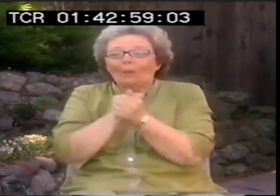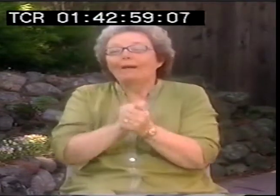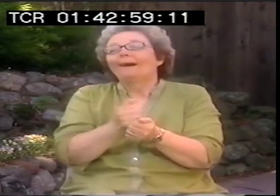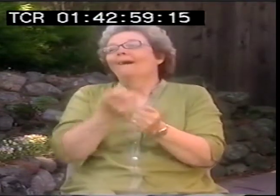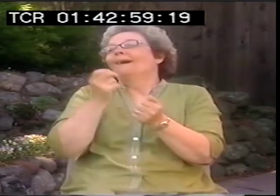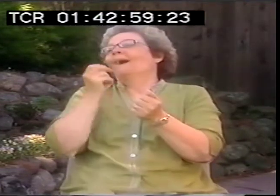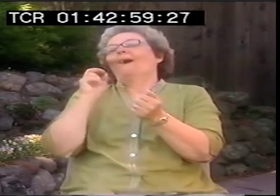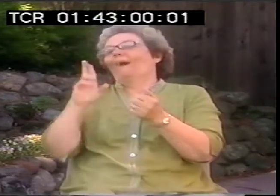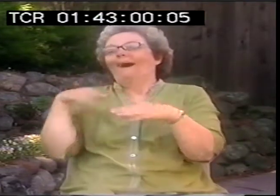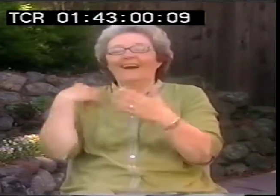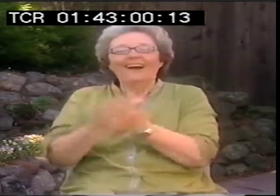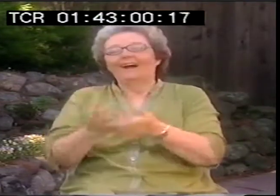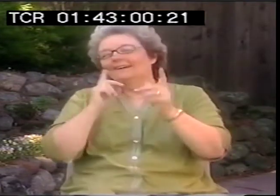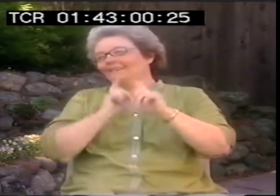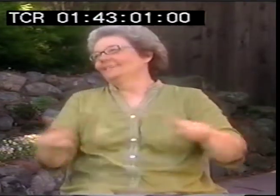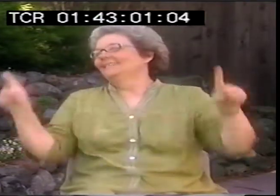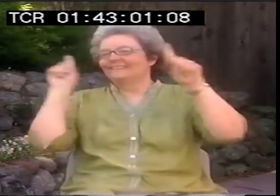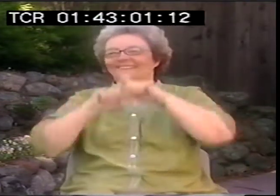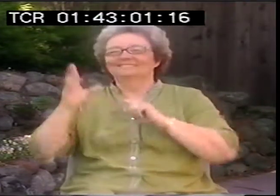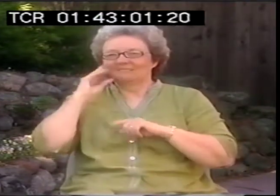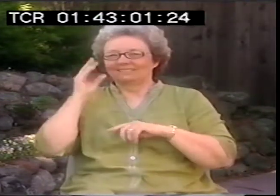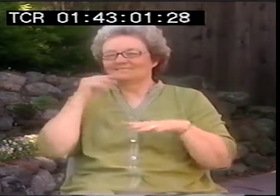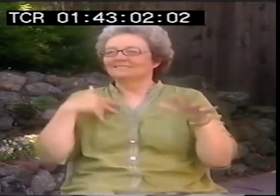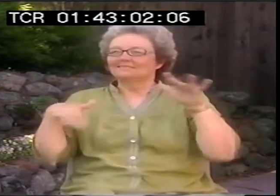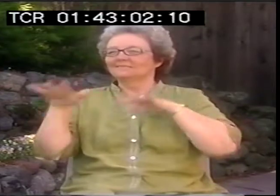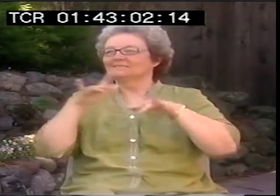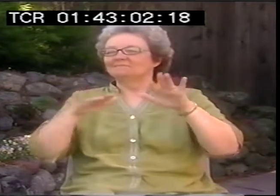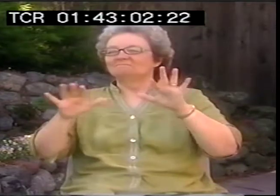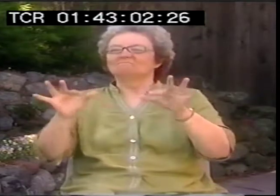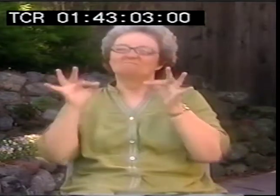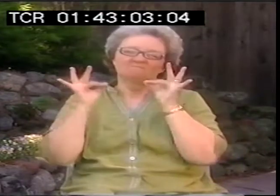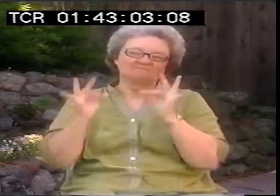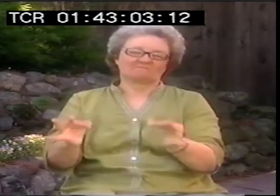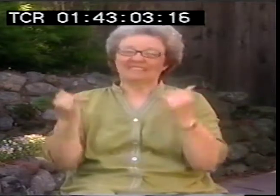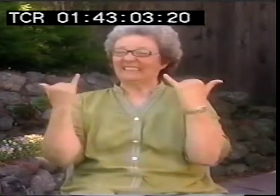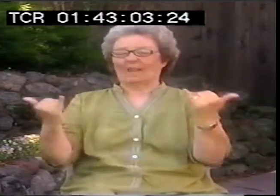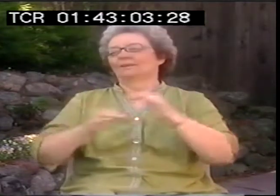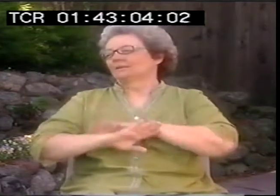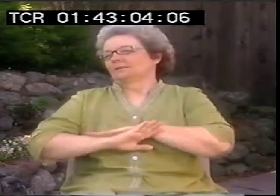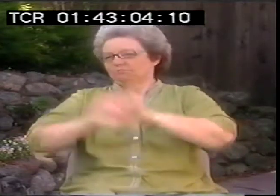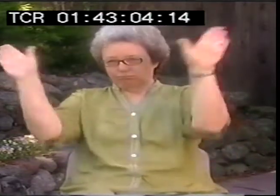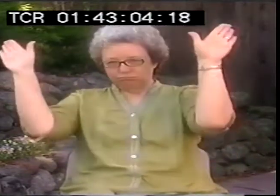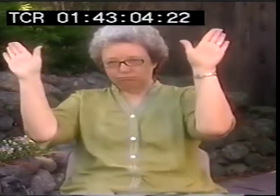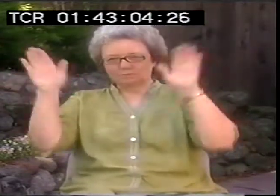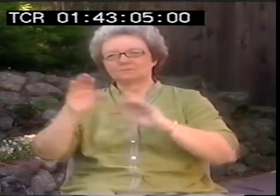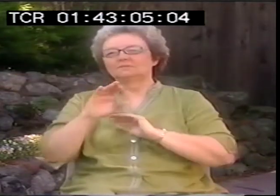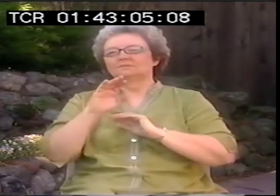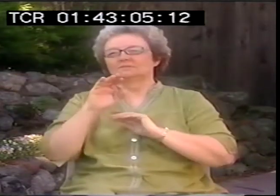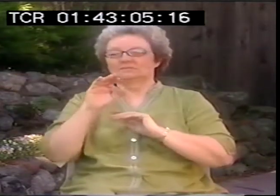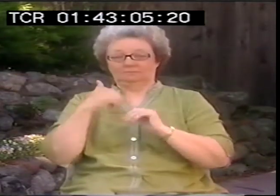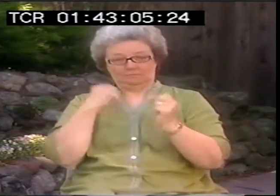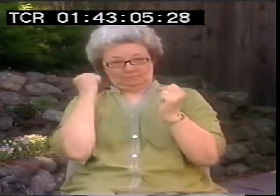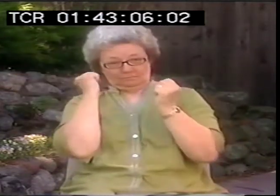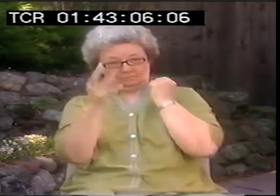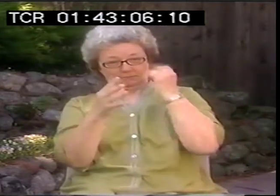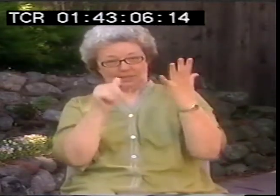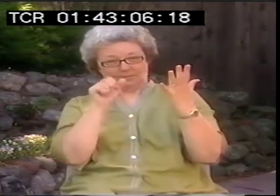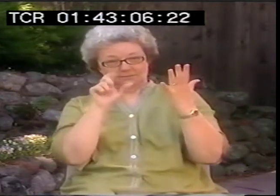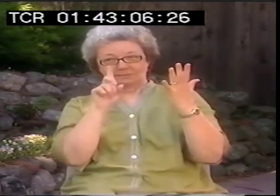will work with when I perform. Now, I don't even do that anymore. I used to, but now, when I'm doing ASL poems,